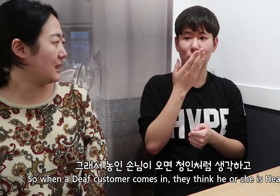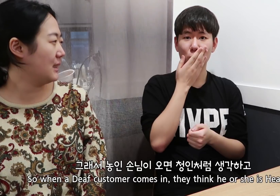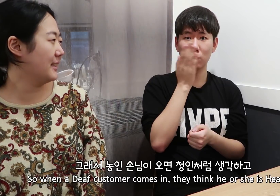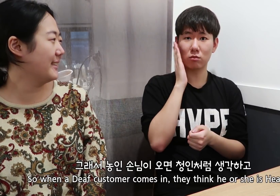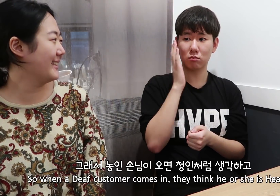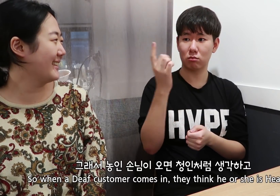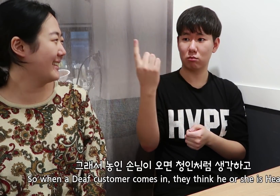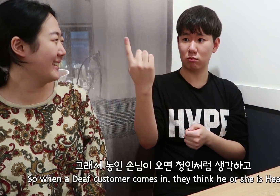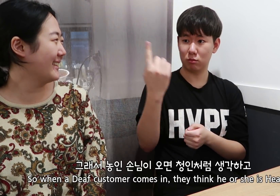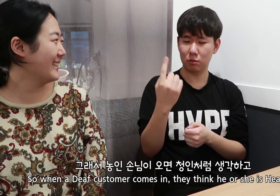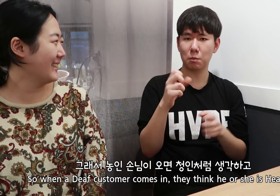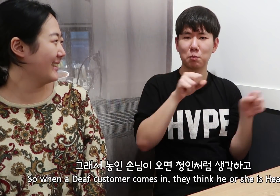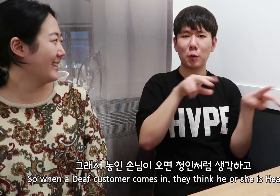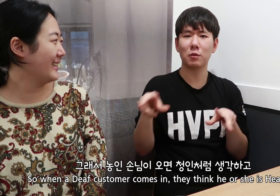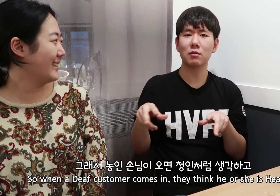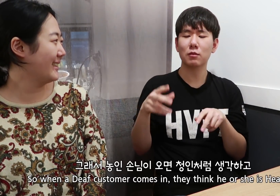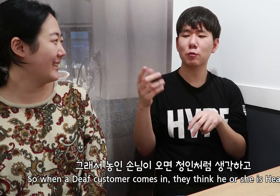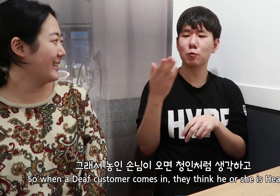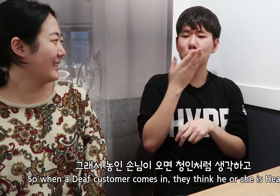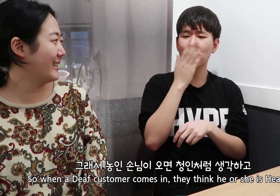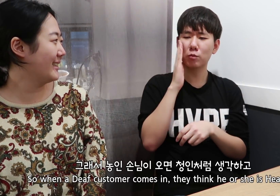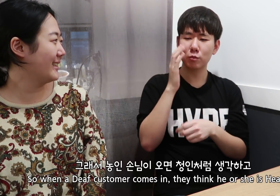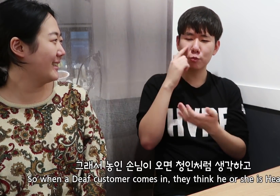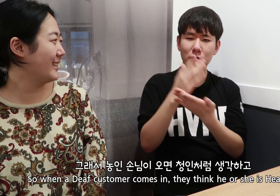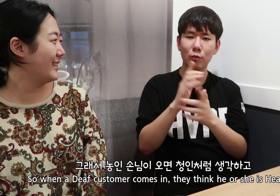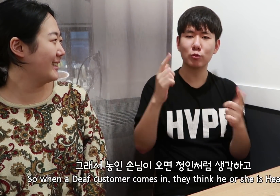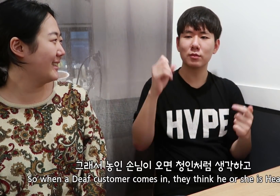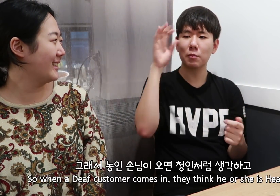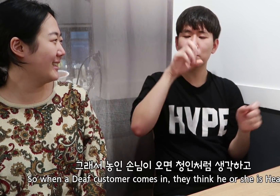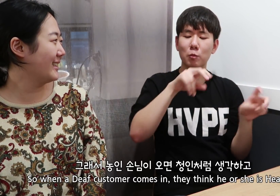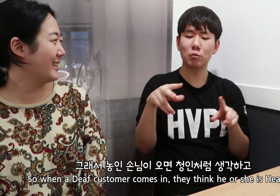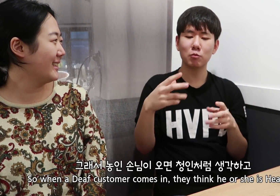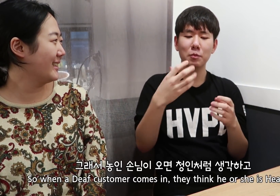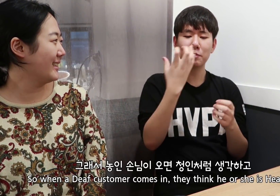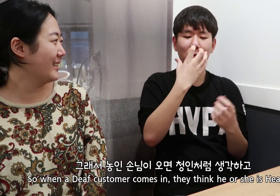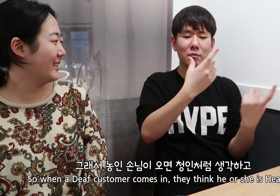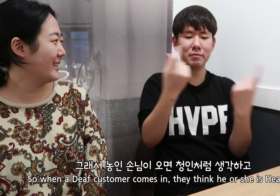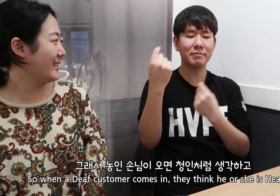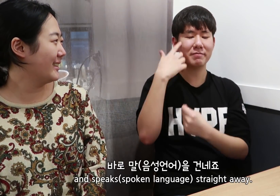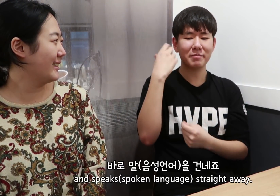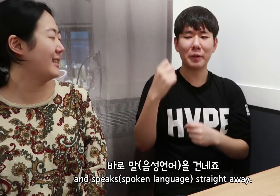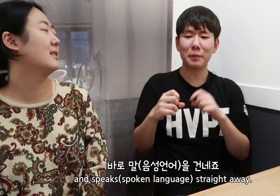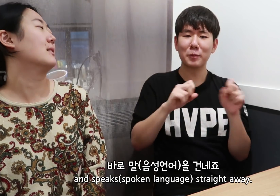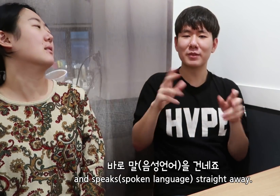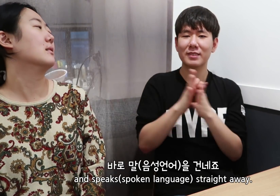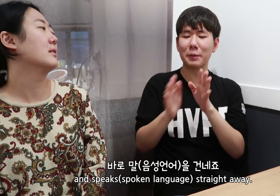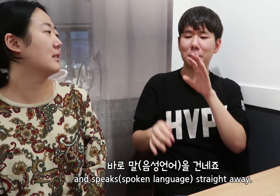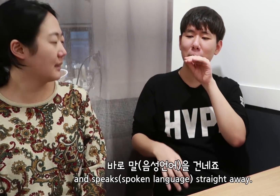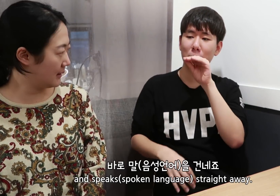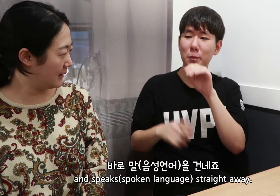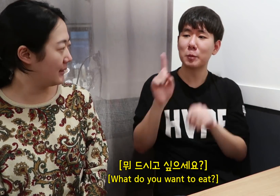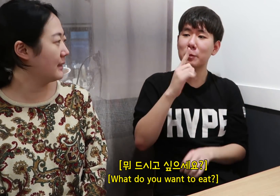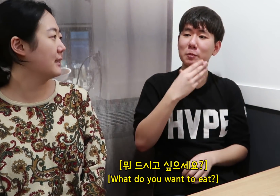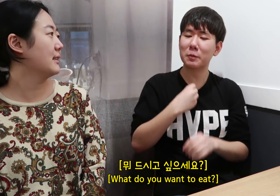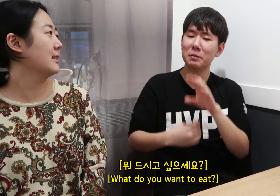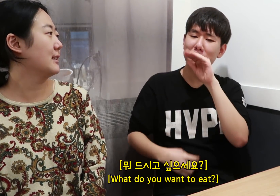So when a Deaf customer comes in, they think he or she is Hearing, and speaks(spoken language) straight away.